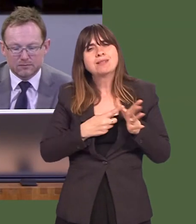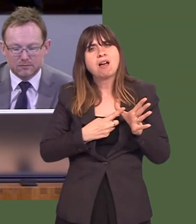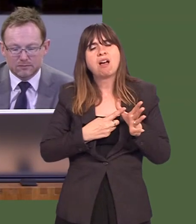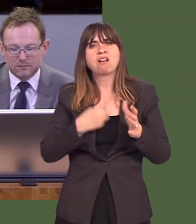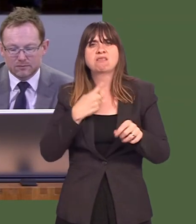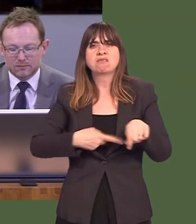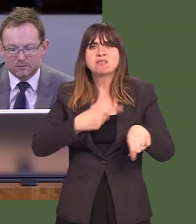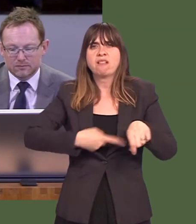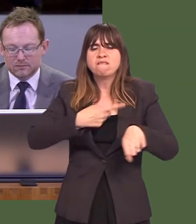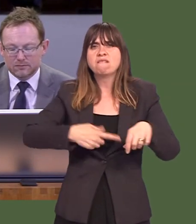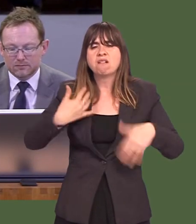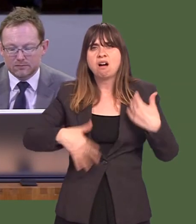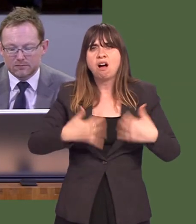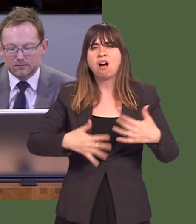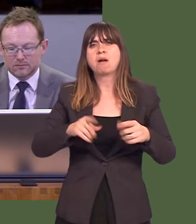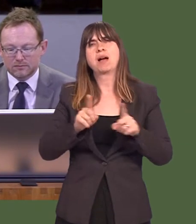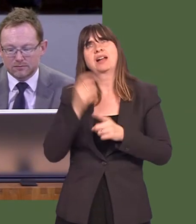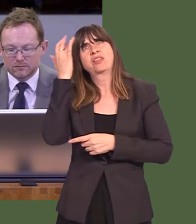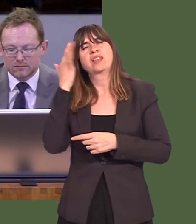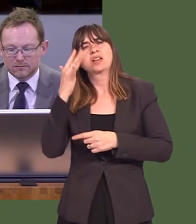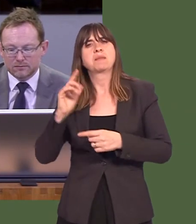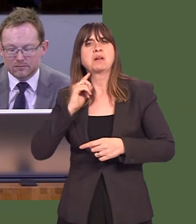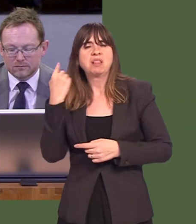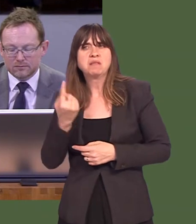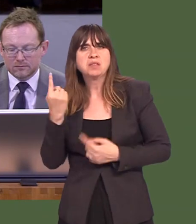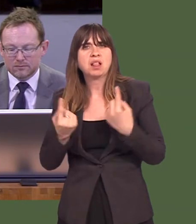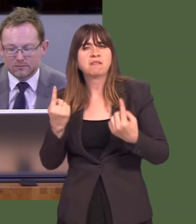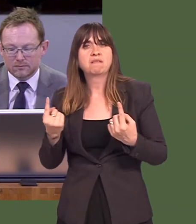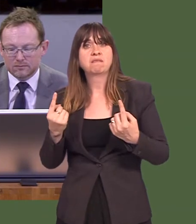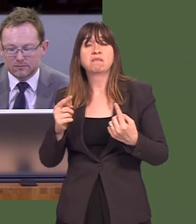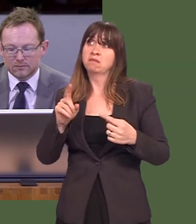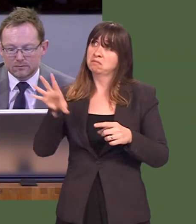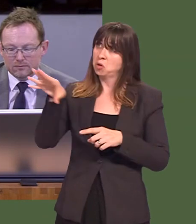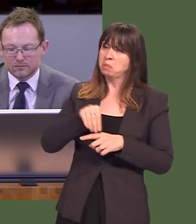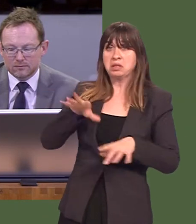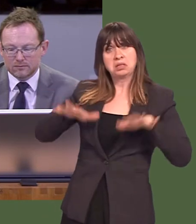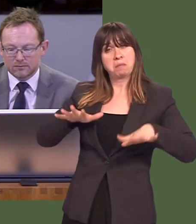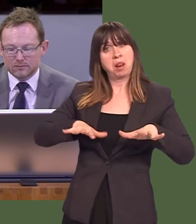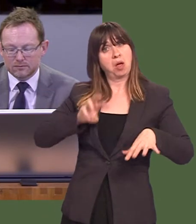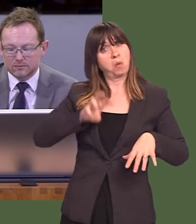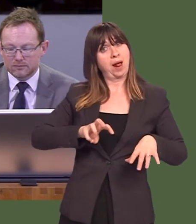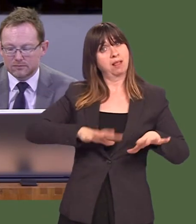self-harming as well as suicidal thoughts. And I just wondered, First Minister, if you might consider a similar initiative to go